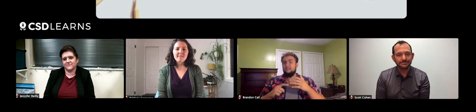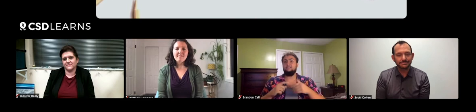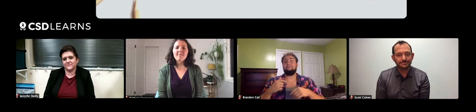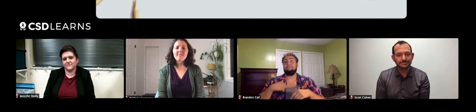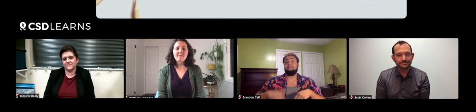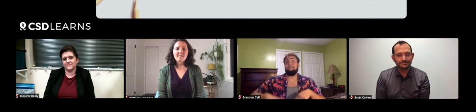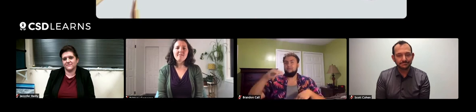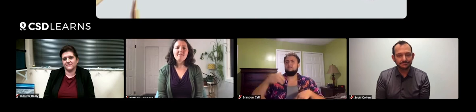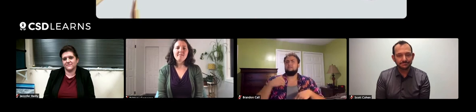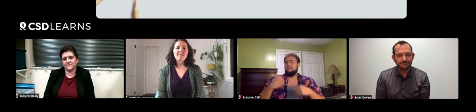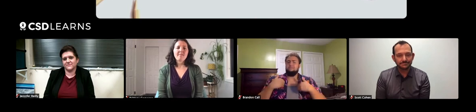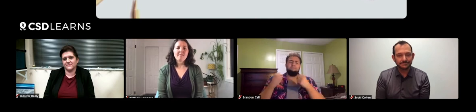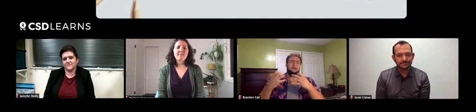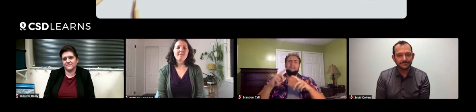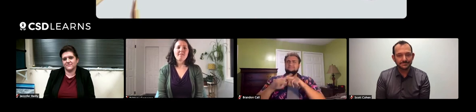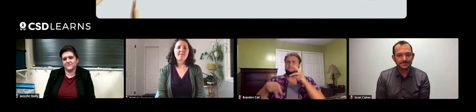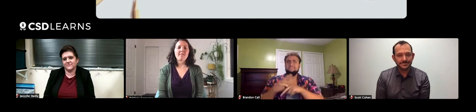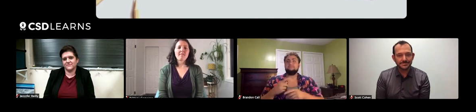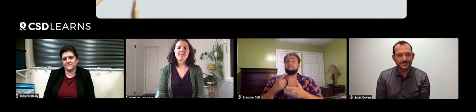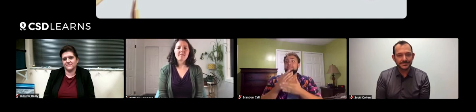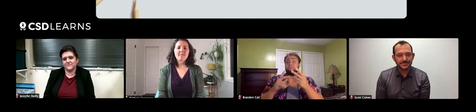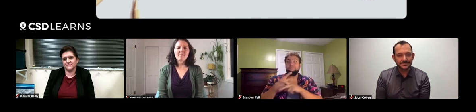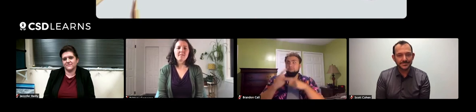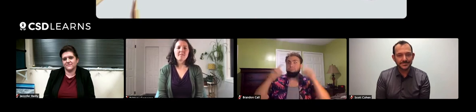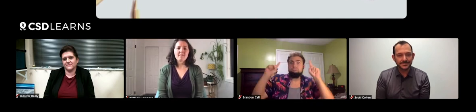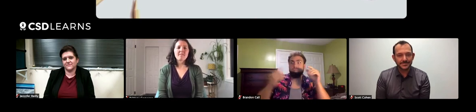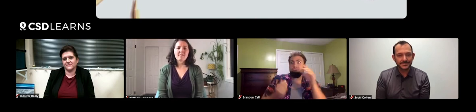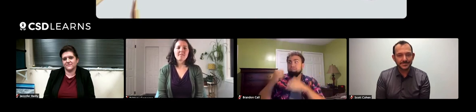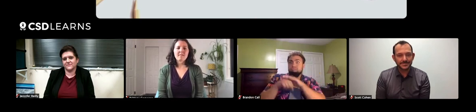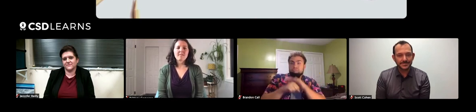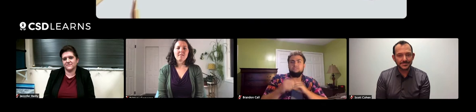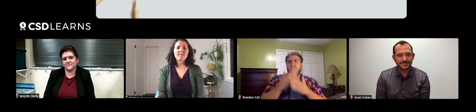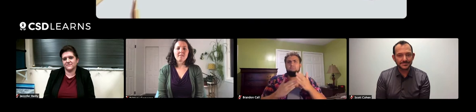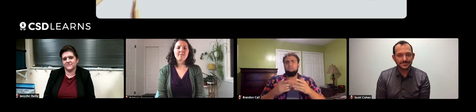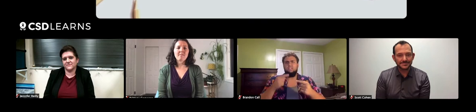Growing up, I had many different kinds of reptiles. Some kinds were successful and had babies.